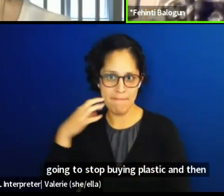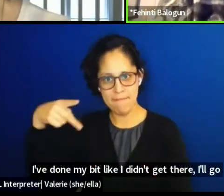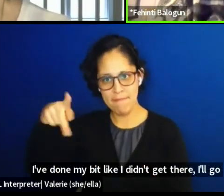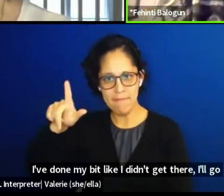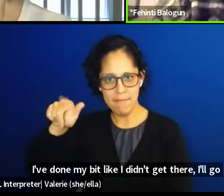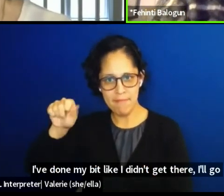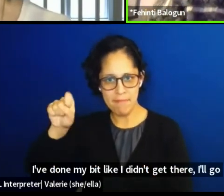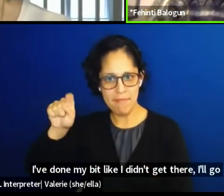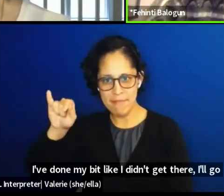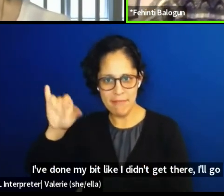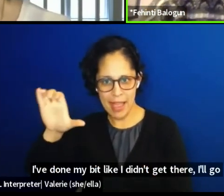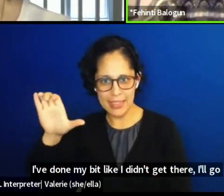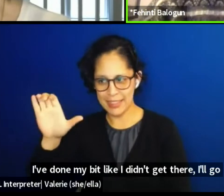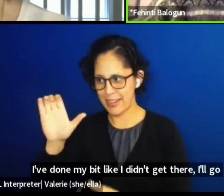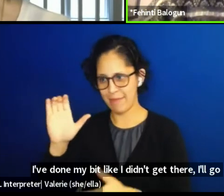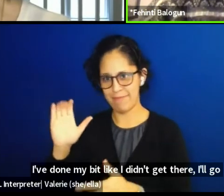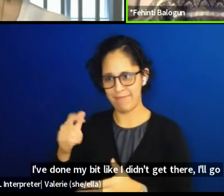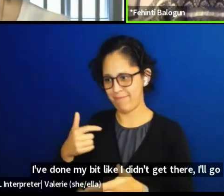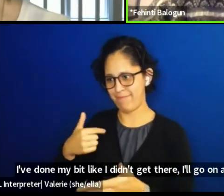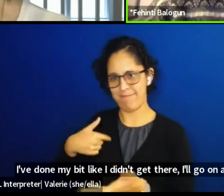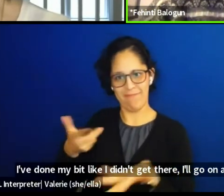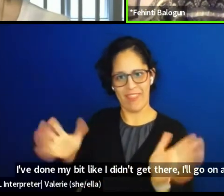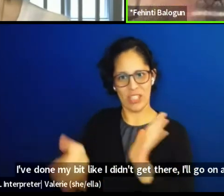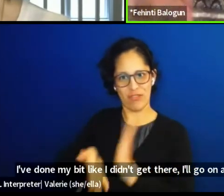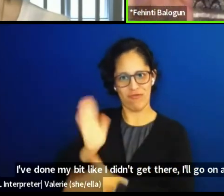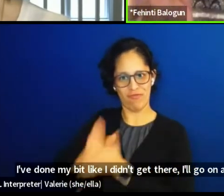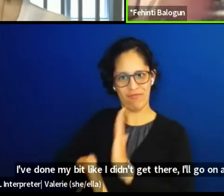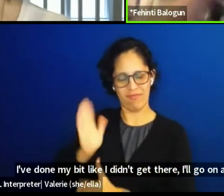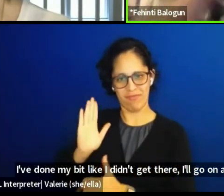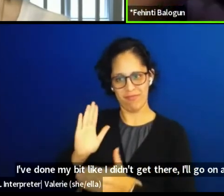and I don't have to think about this anymore. So I didn't for two years.